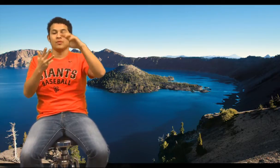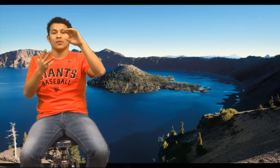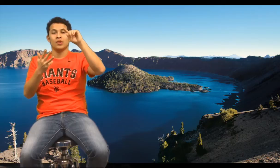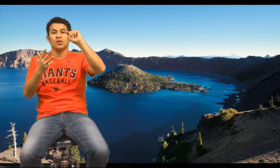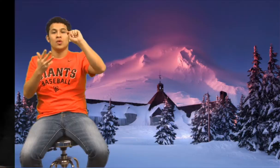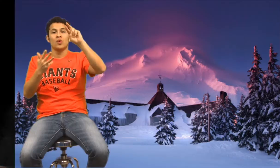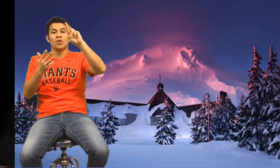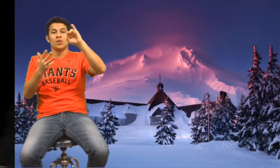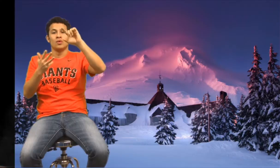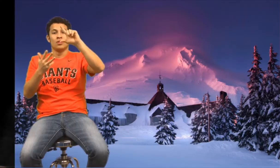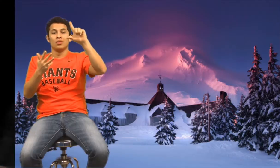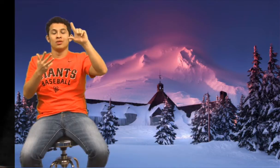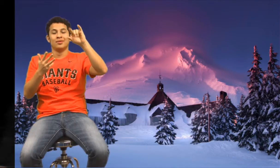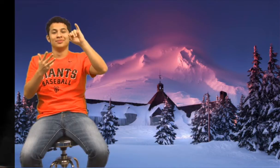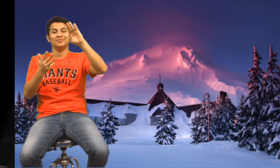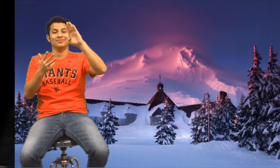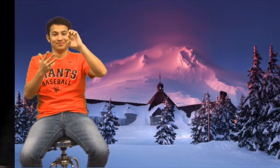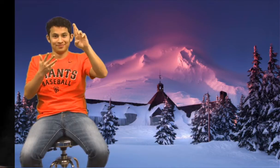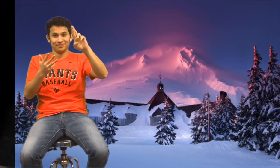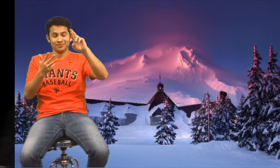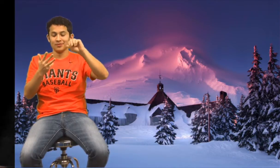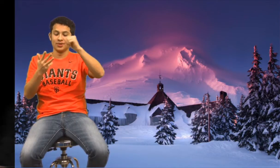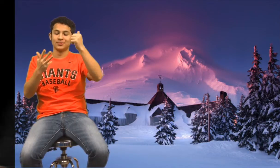4 - Timberline Lodge